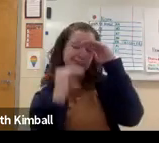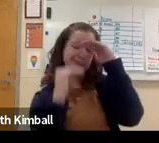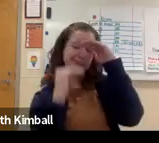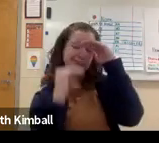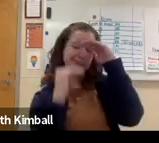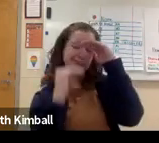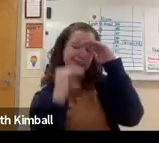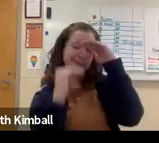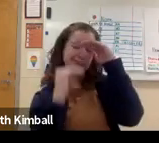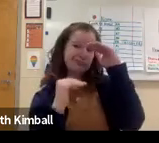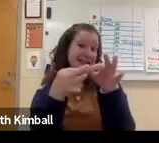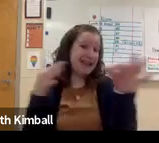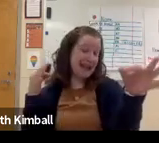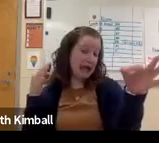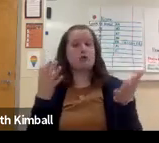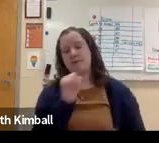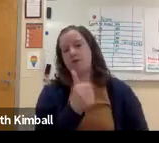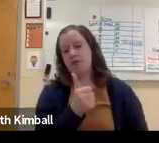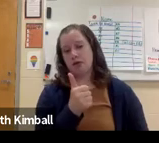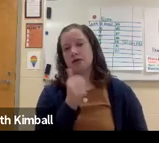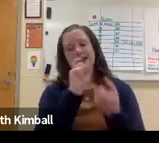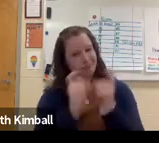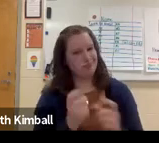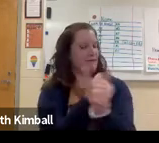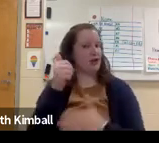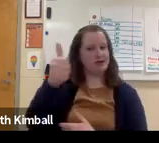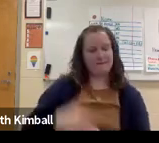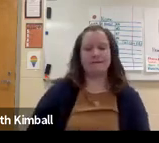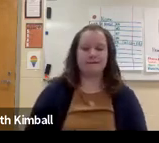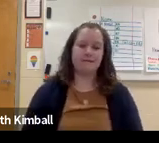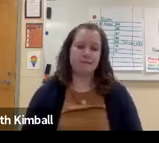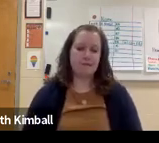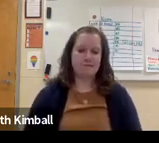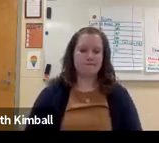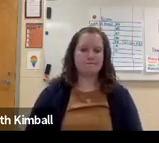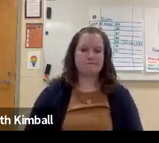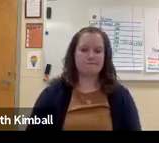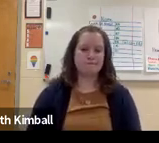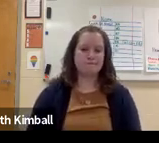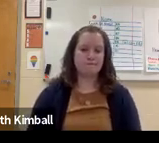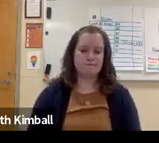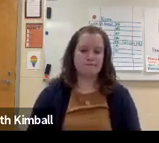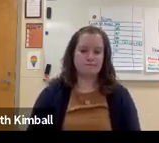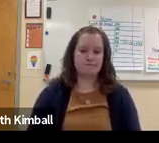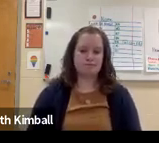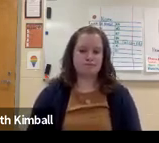But if you have students who are working below grade level or have delays, you will have to modify everything yourself.